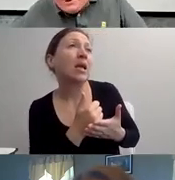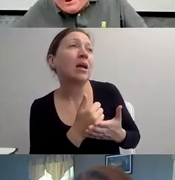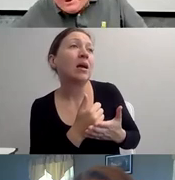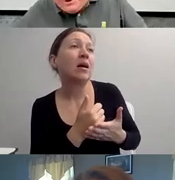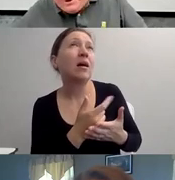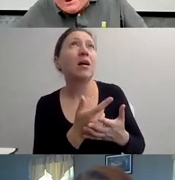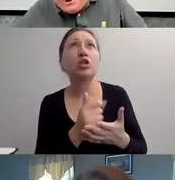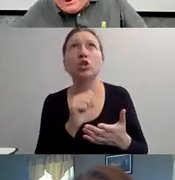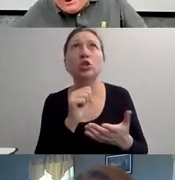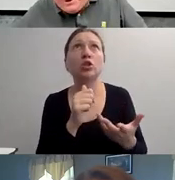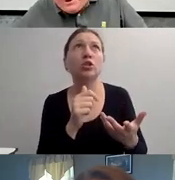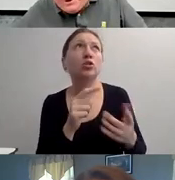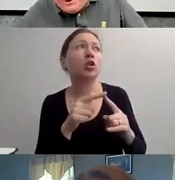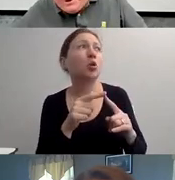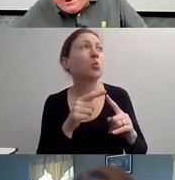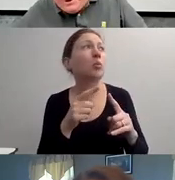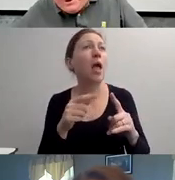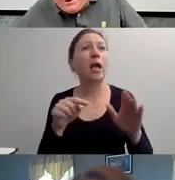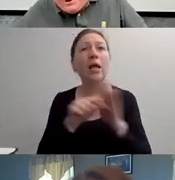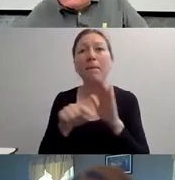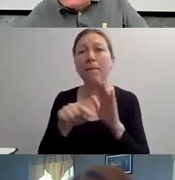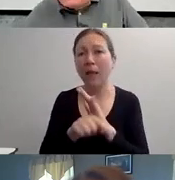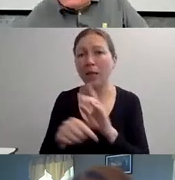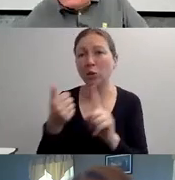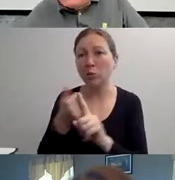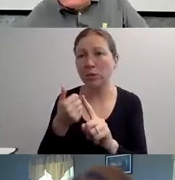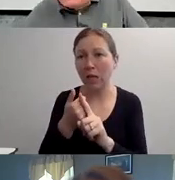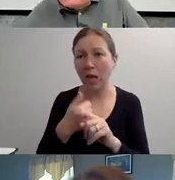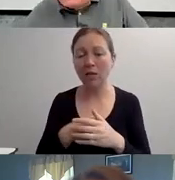BUT IT WAS A LITTLE SOAP OPERA THAT WAS SHOWN AFTER SCHOOL.